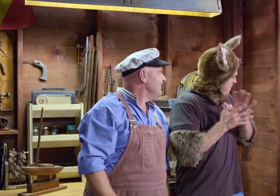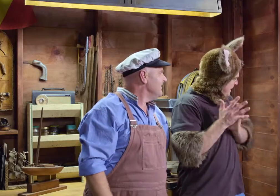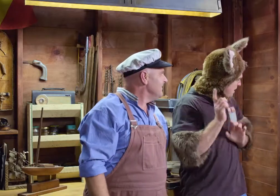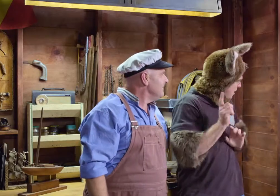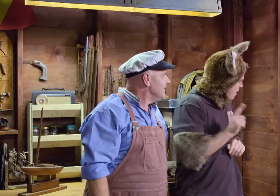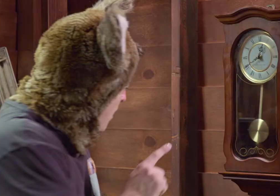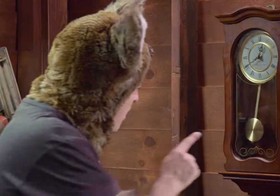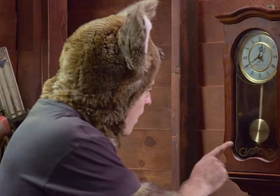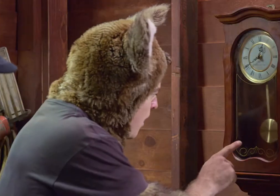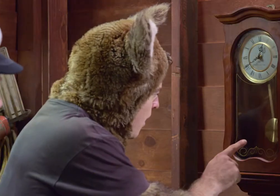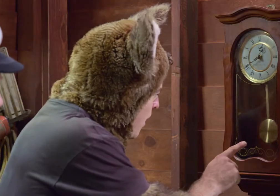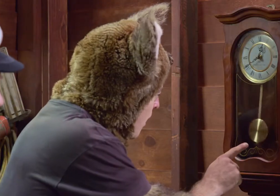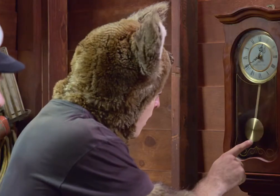Oh, so does that mean...